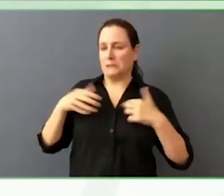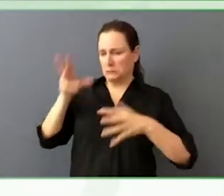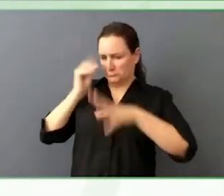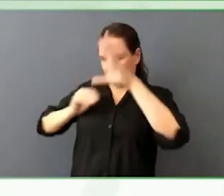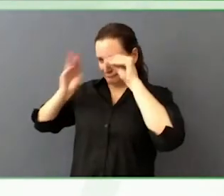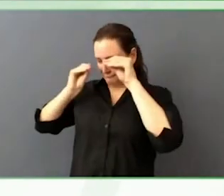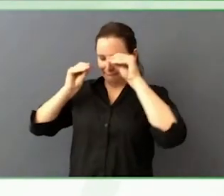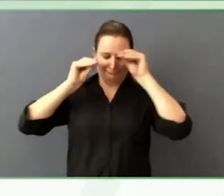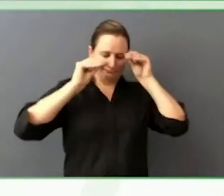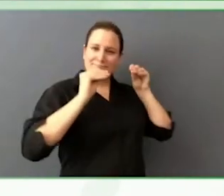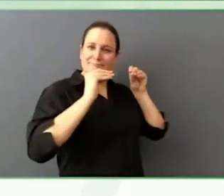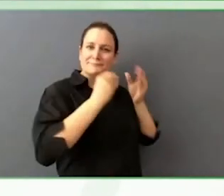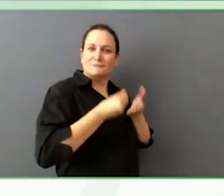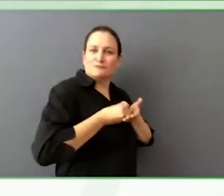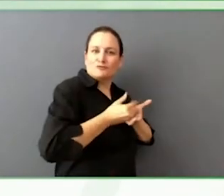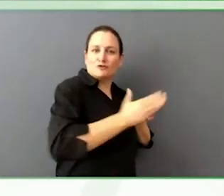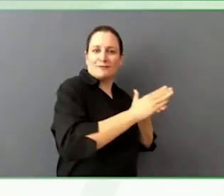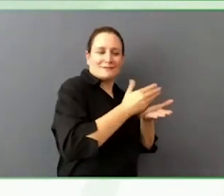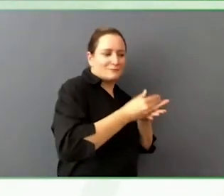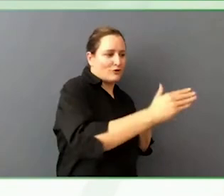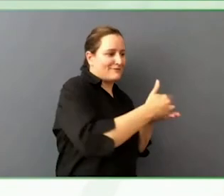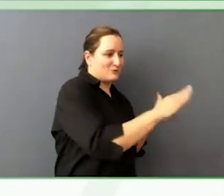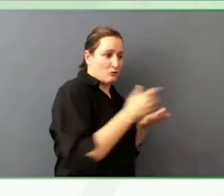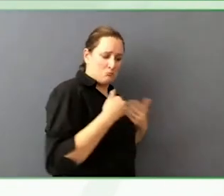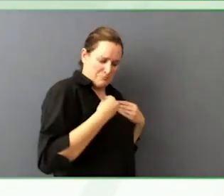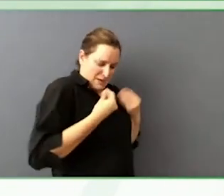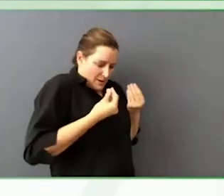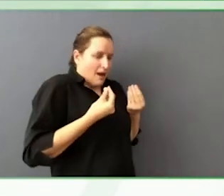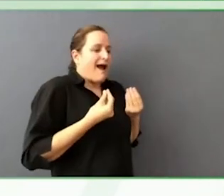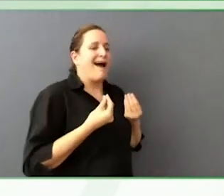cognizant of our privilege at such a large newsroom.